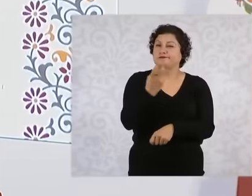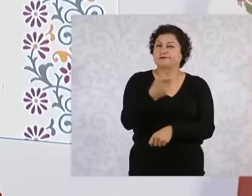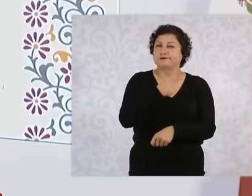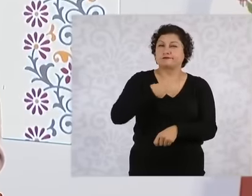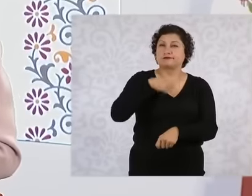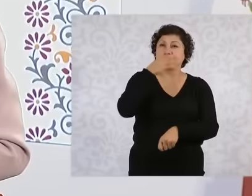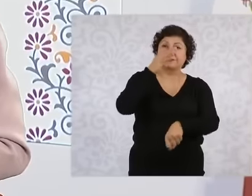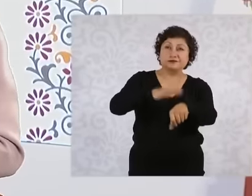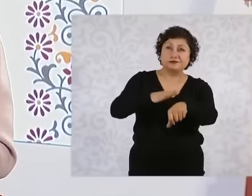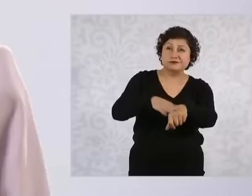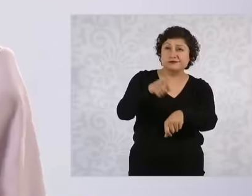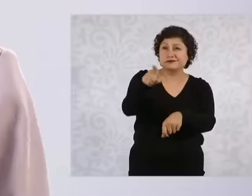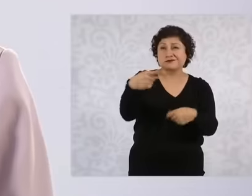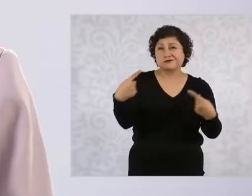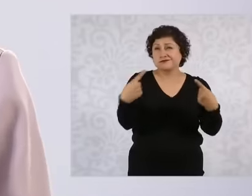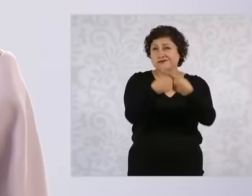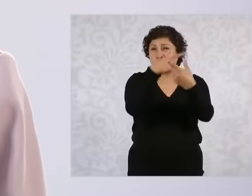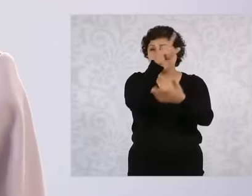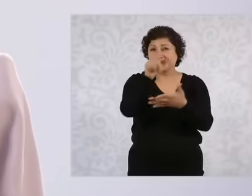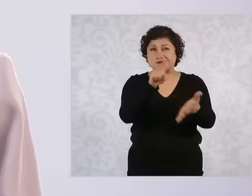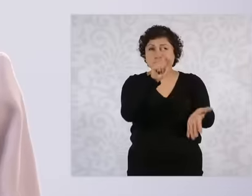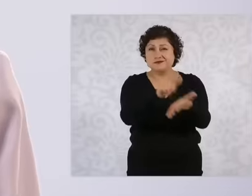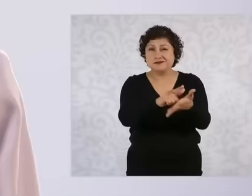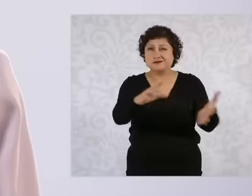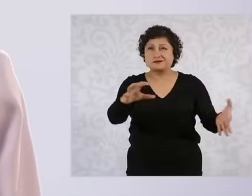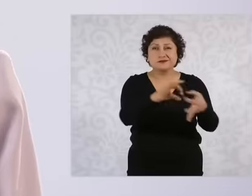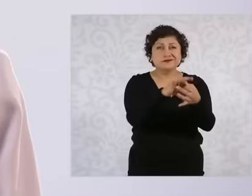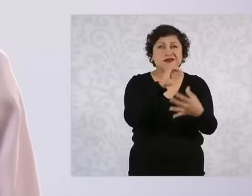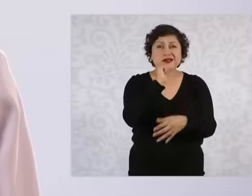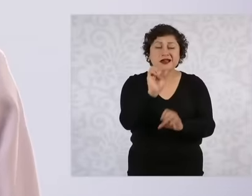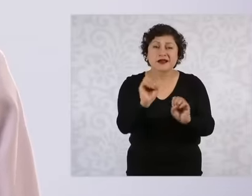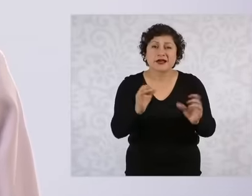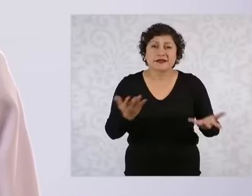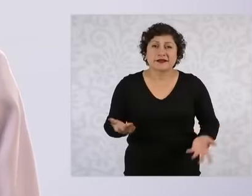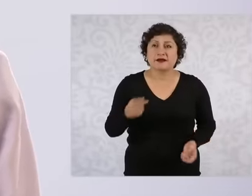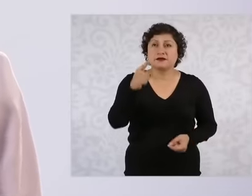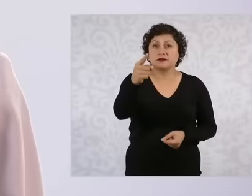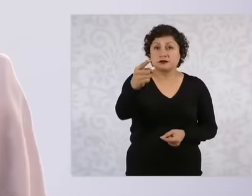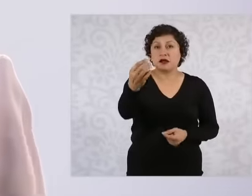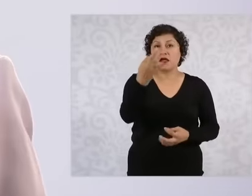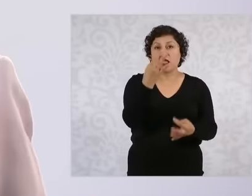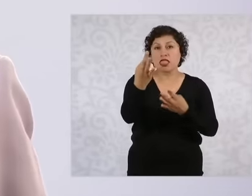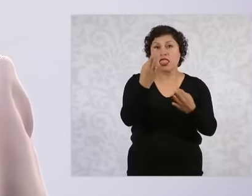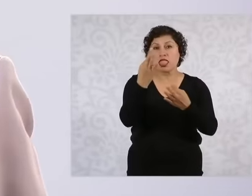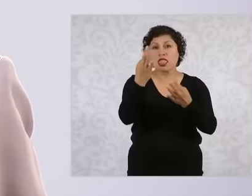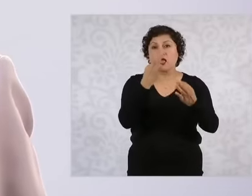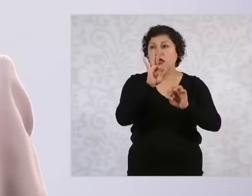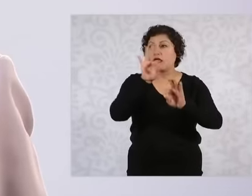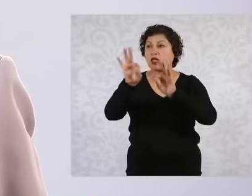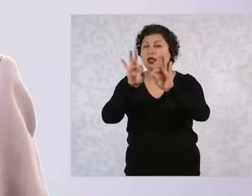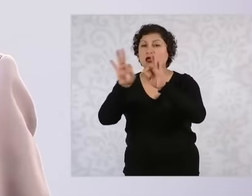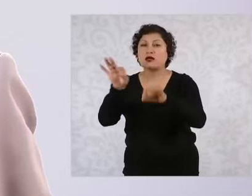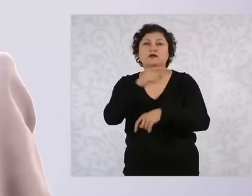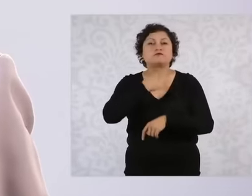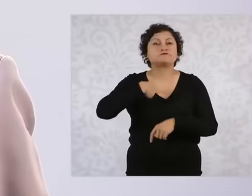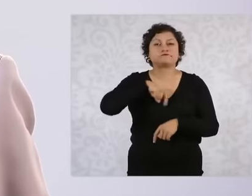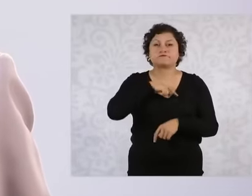legal basis and we are not going to fall into any provocation on our part not on our